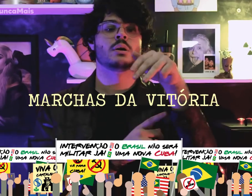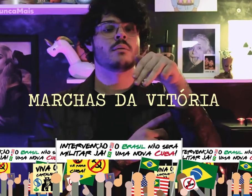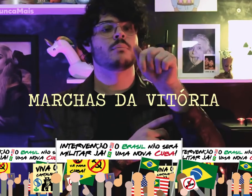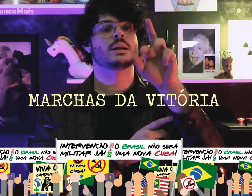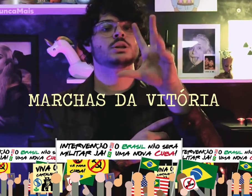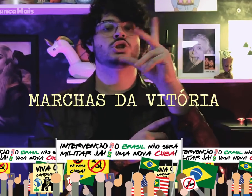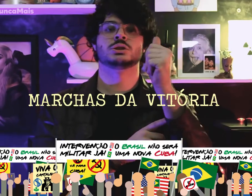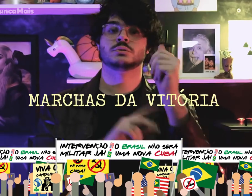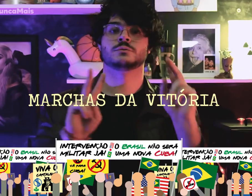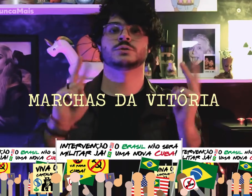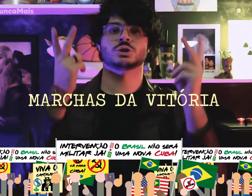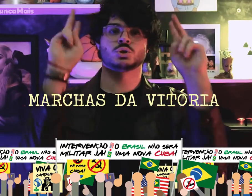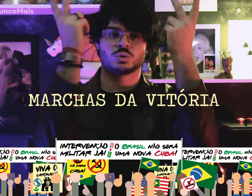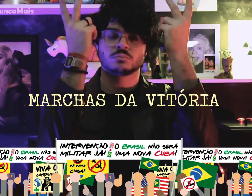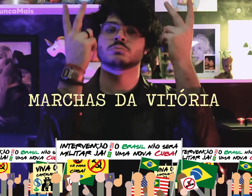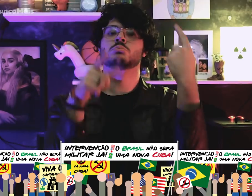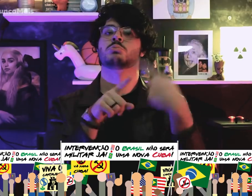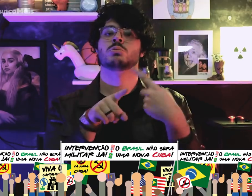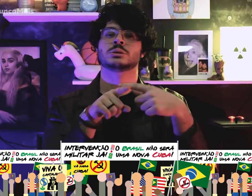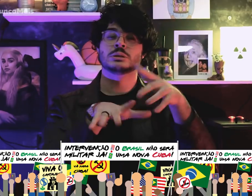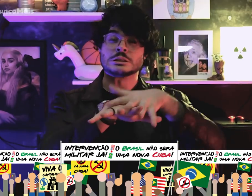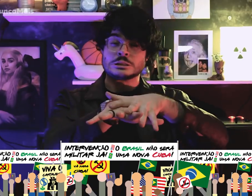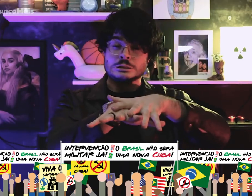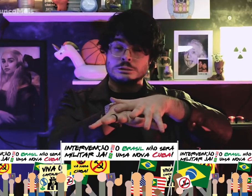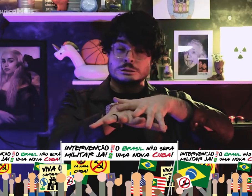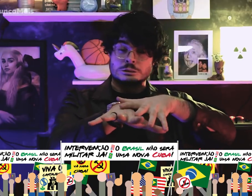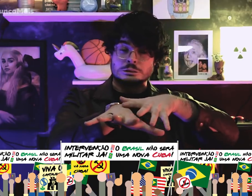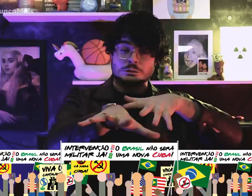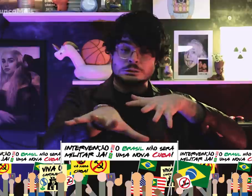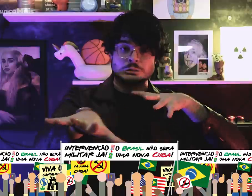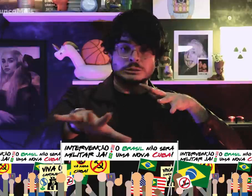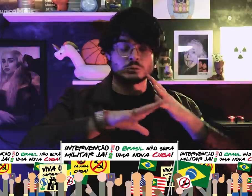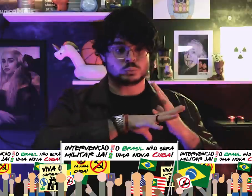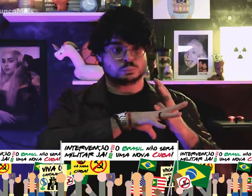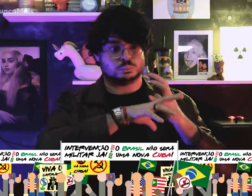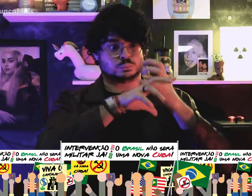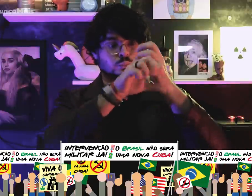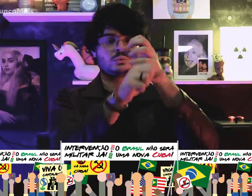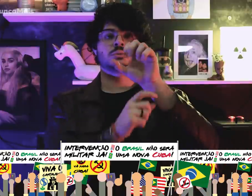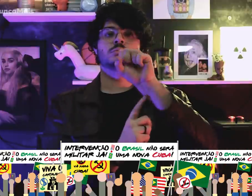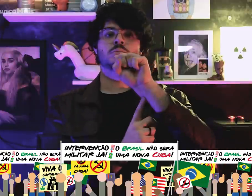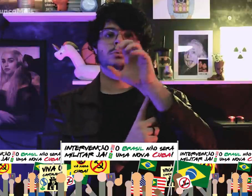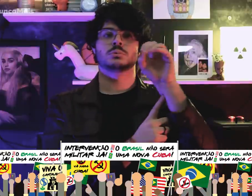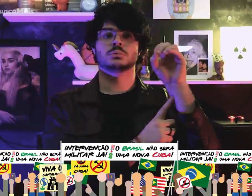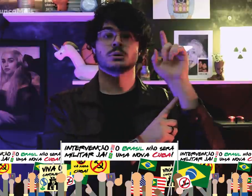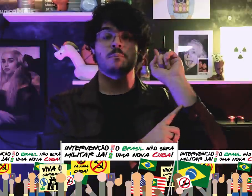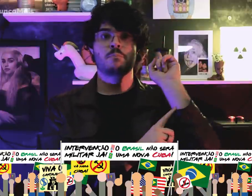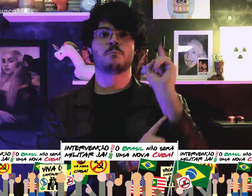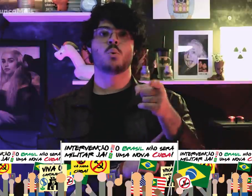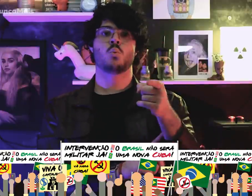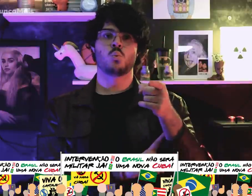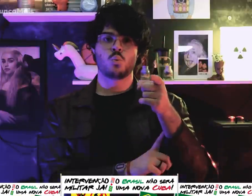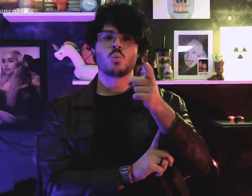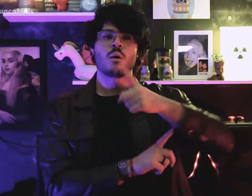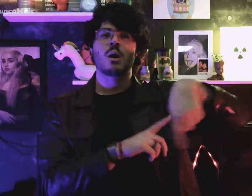as “Marchas da Vitória” who took the streets more than 800 thousand people to